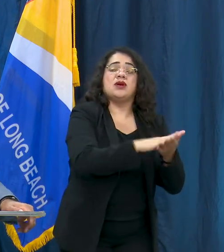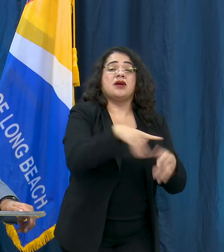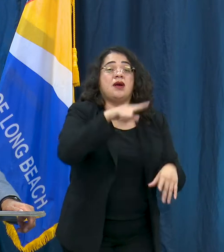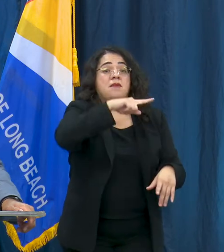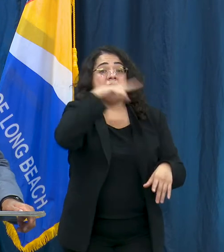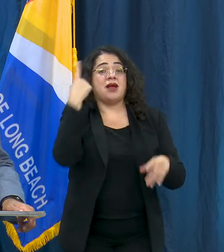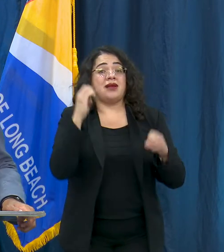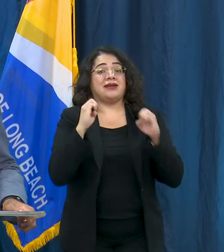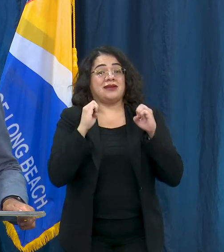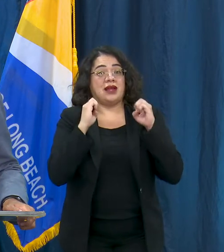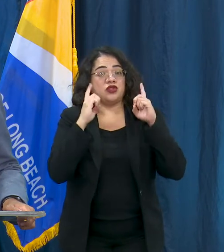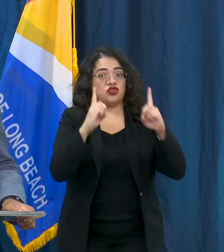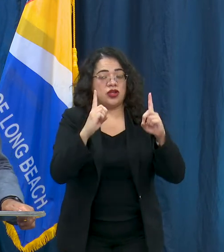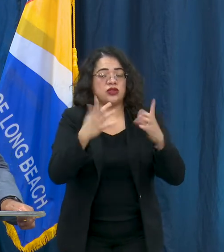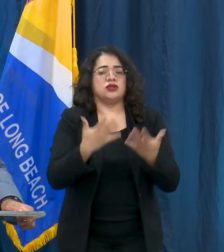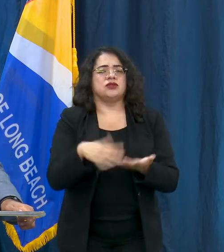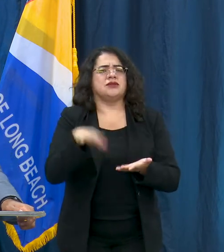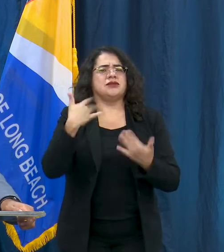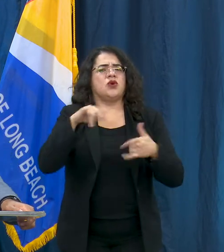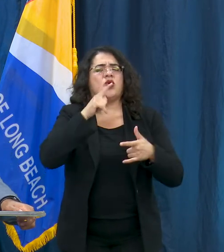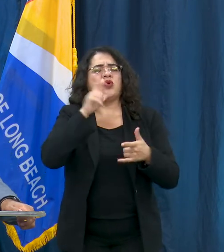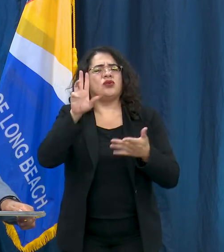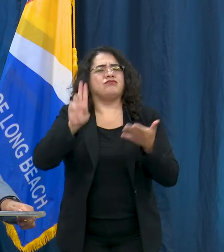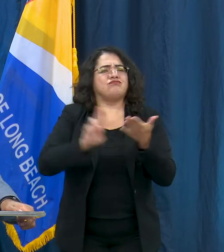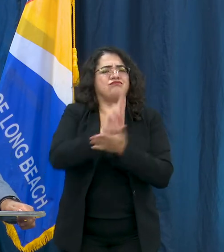to do that as well but the listening is really important.